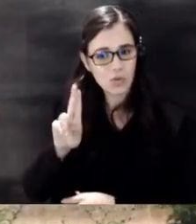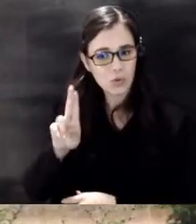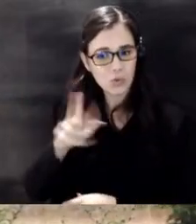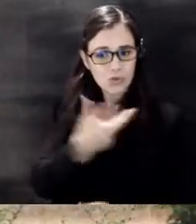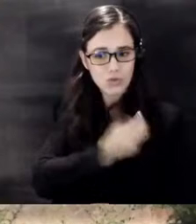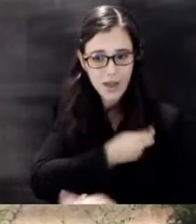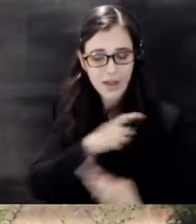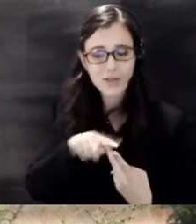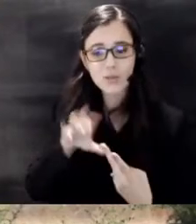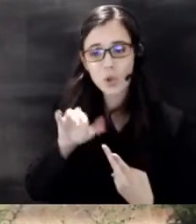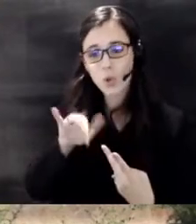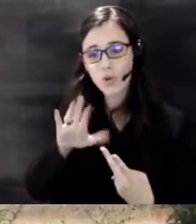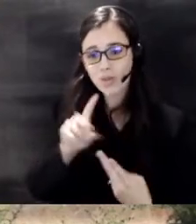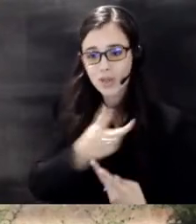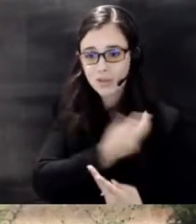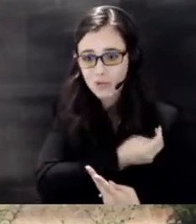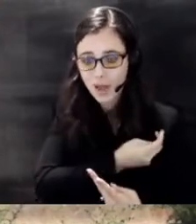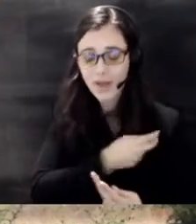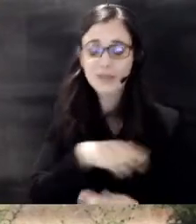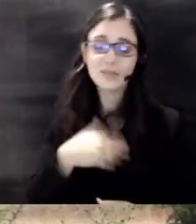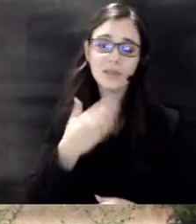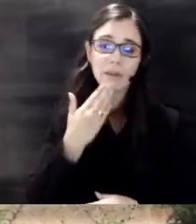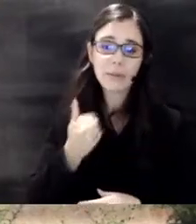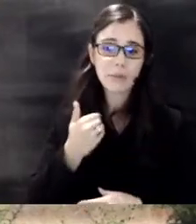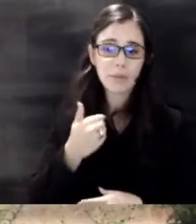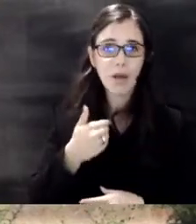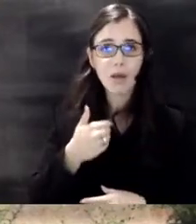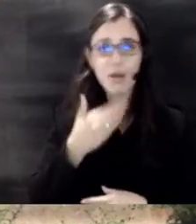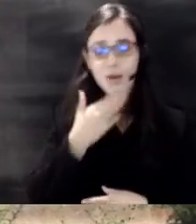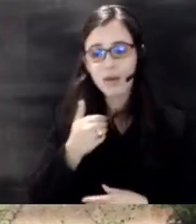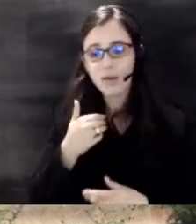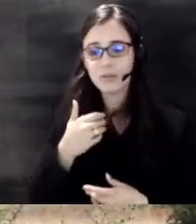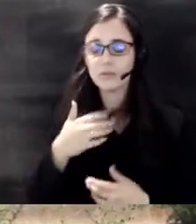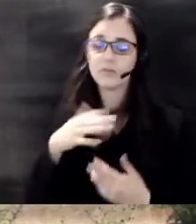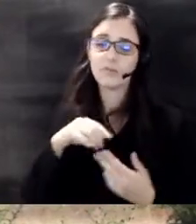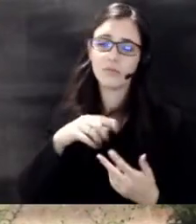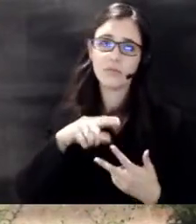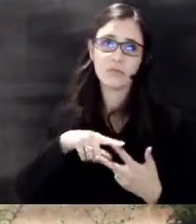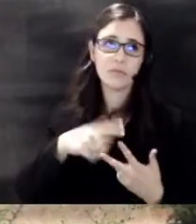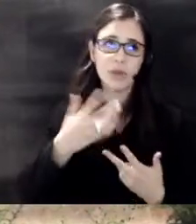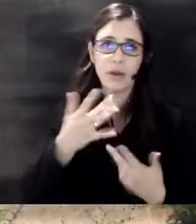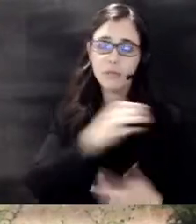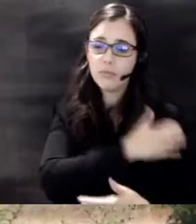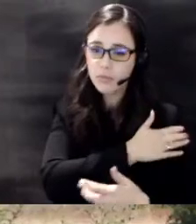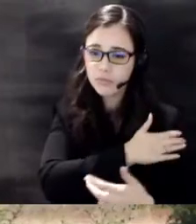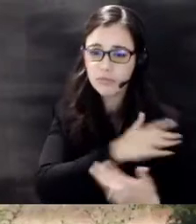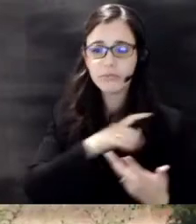well as offer free blood sugar high blood pressure and HIV testing so it's a Hands-On project and